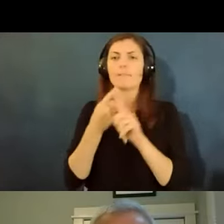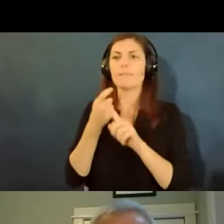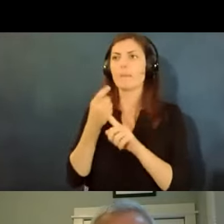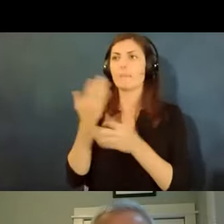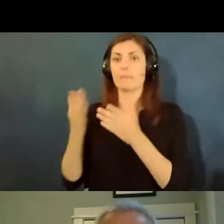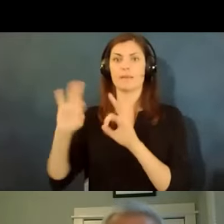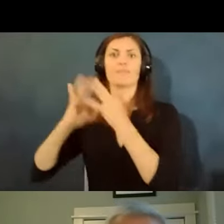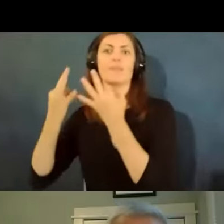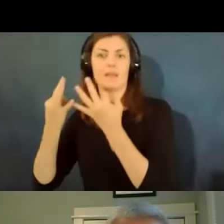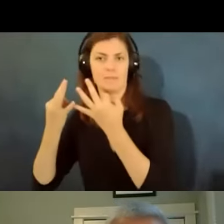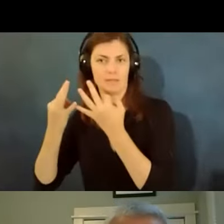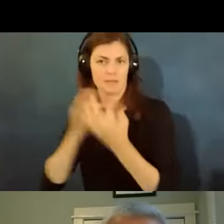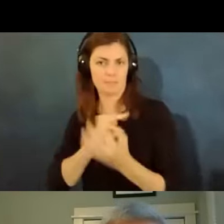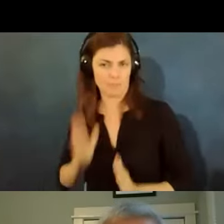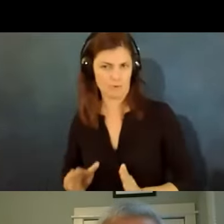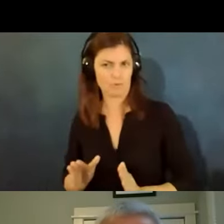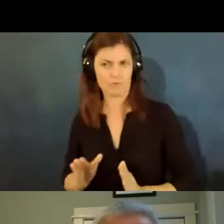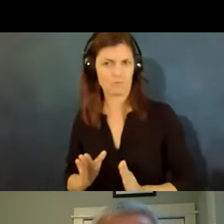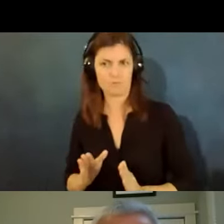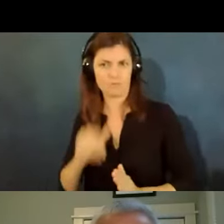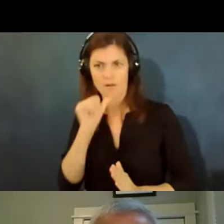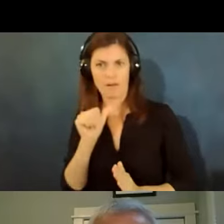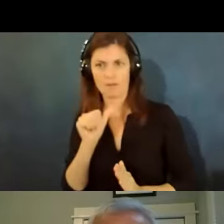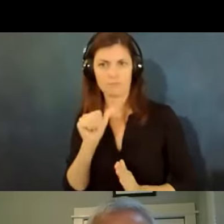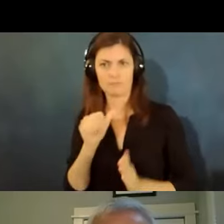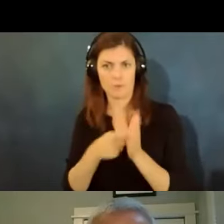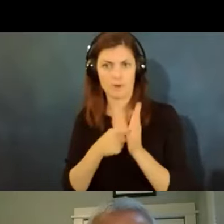member so let me repeat that and i'm going to actually say that a little bit different way